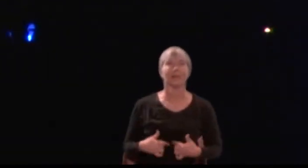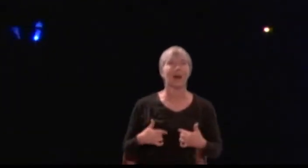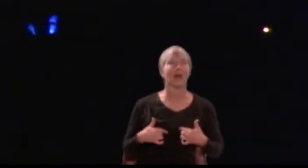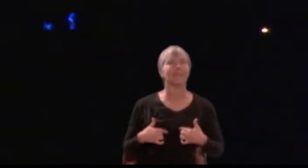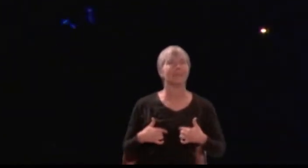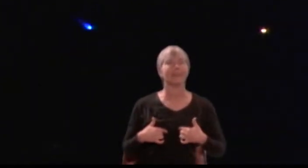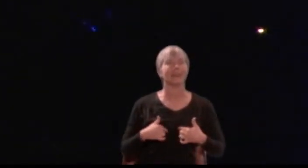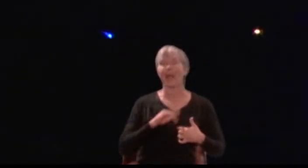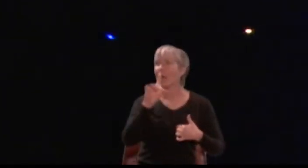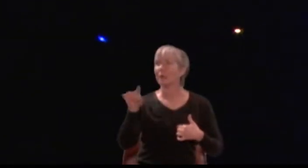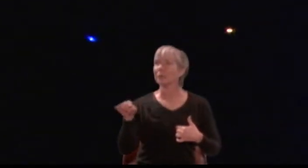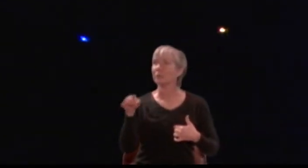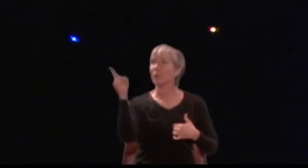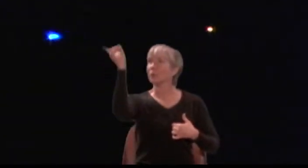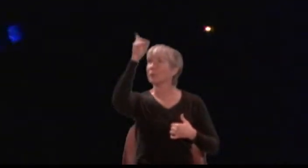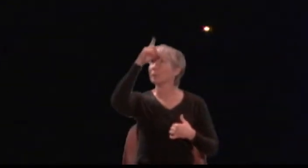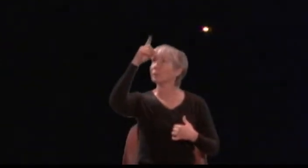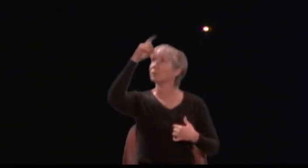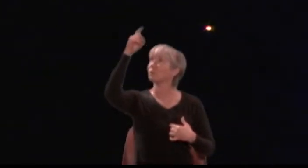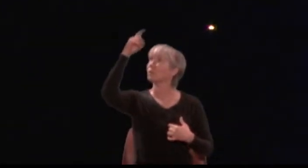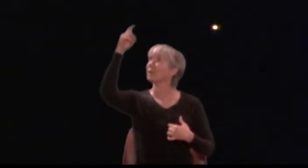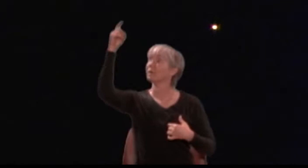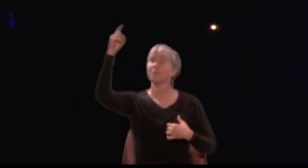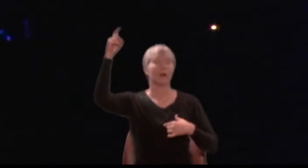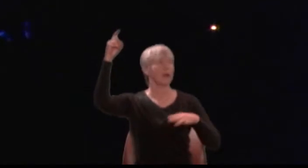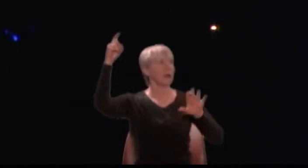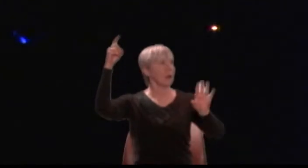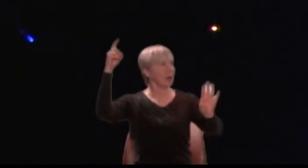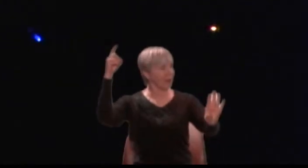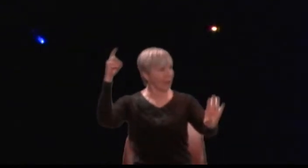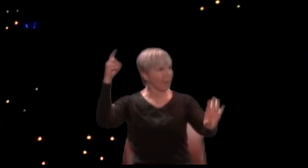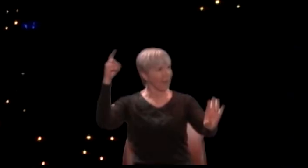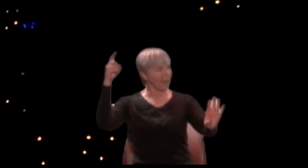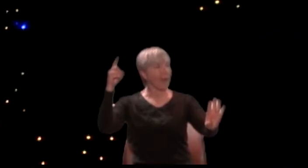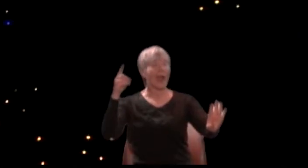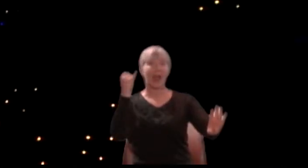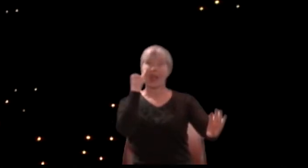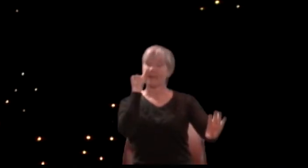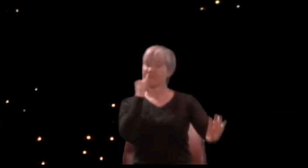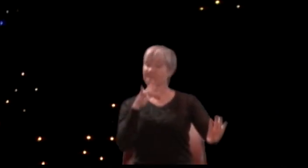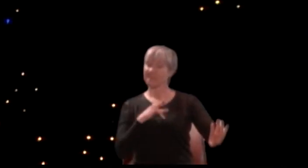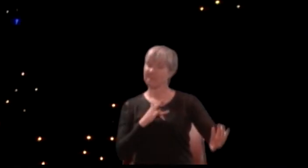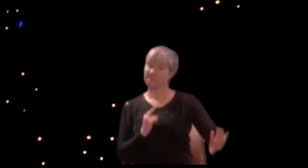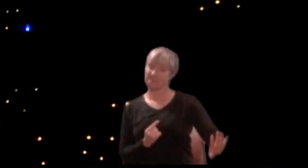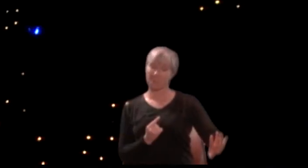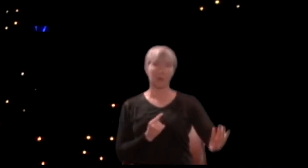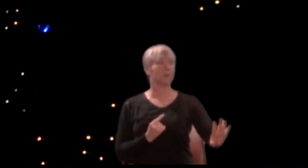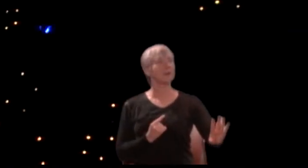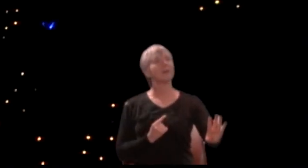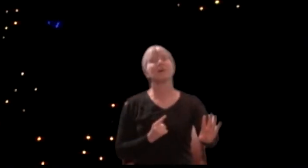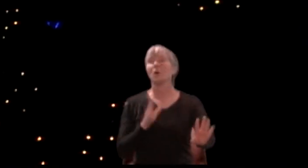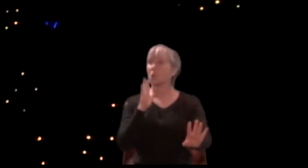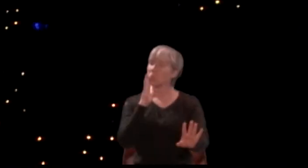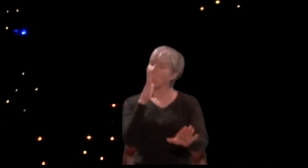do not reprehend: if you pardon, we will mend: And, as I am an honest Puck,